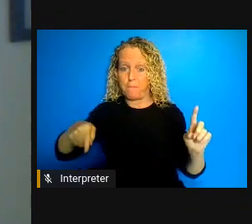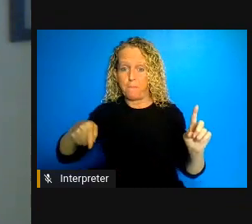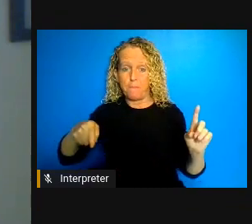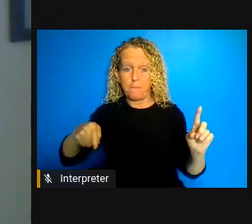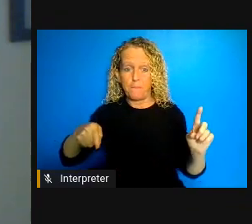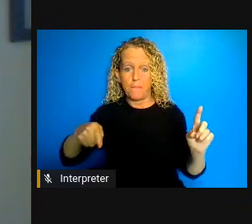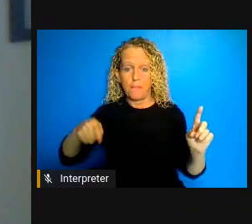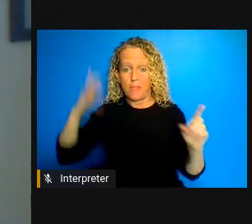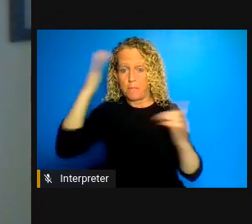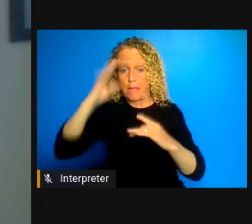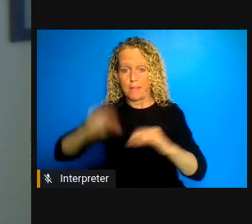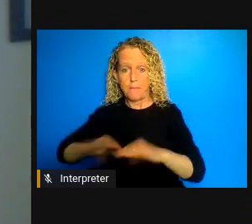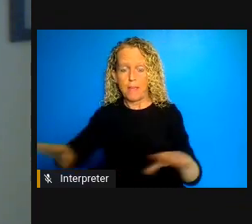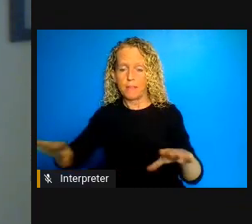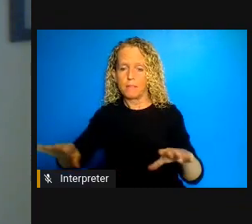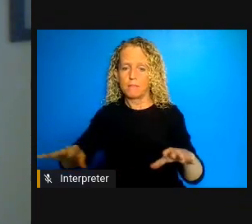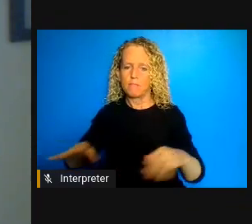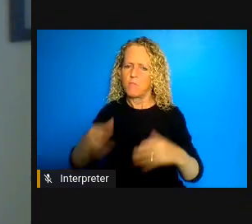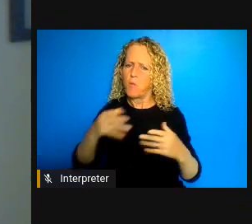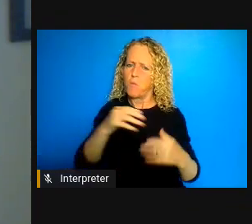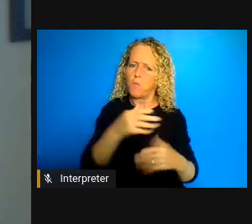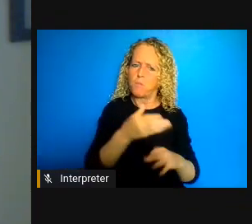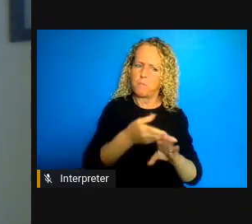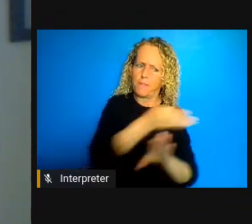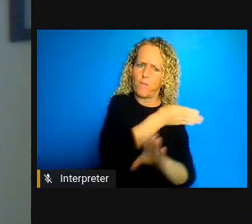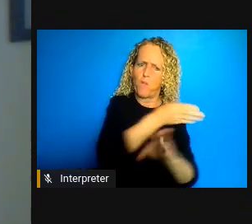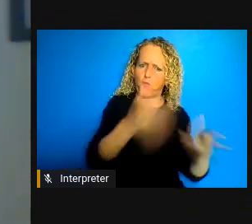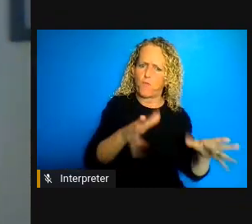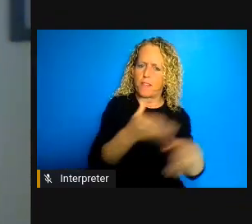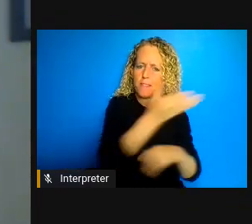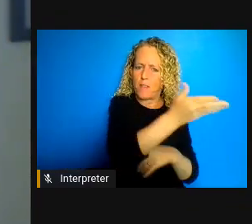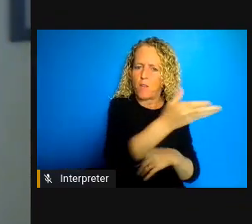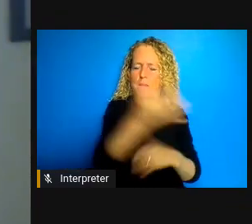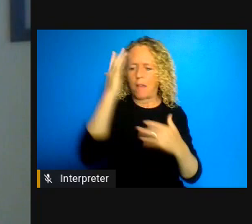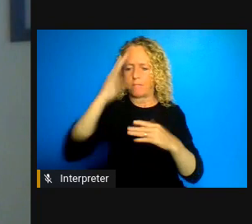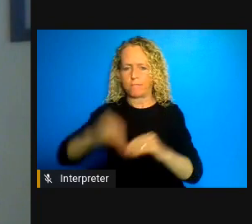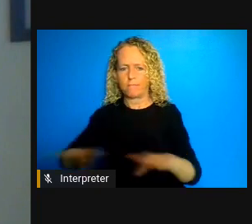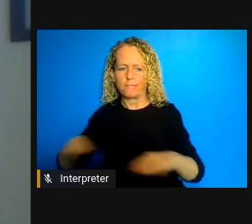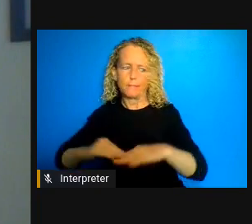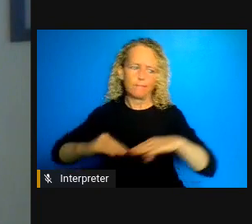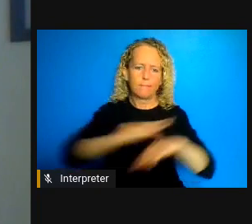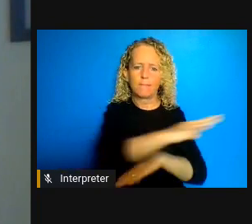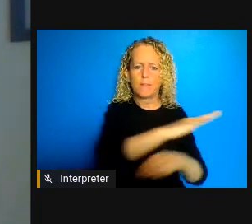over reduce an over-reliance on prisons to essentially respond to social needs